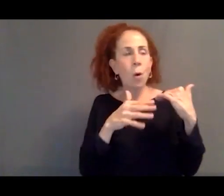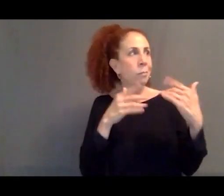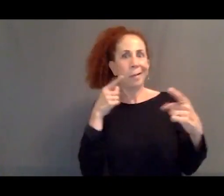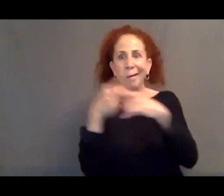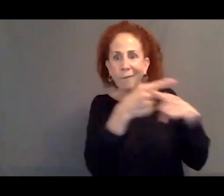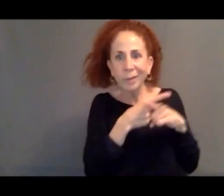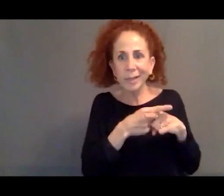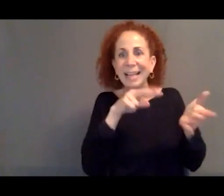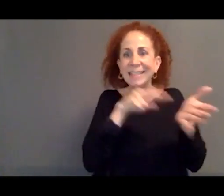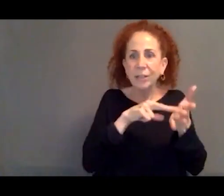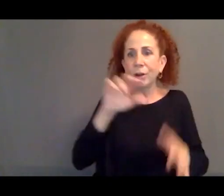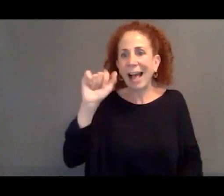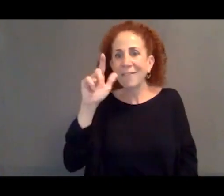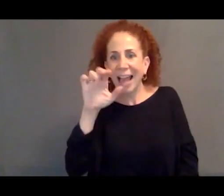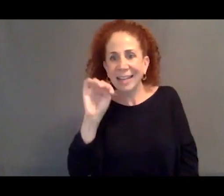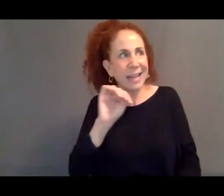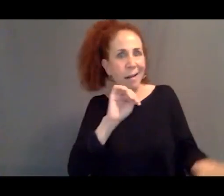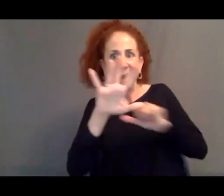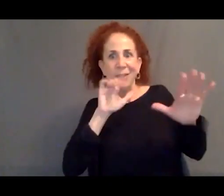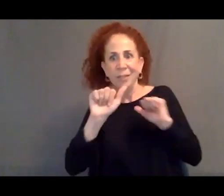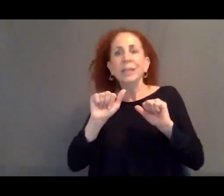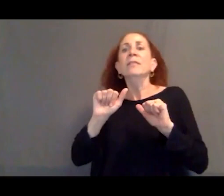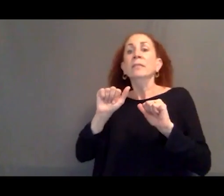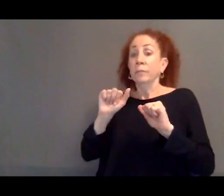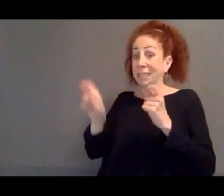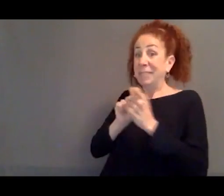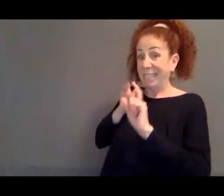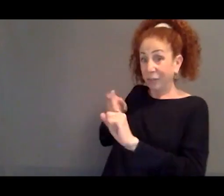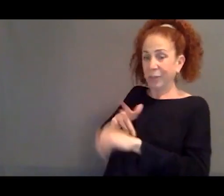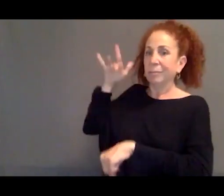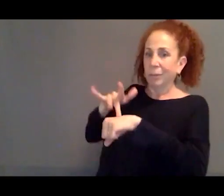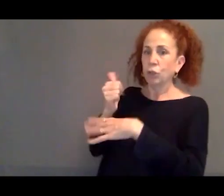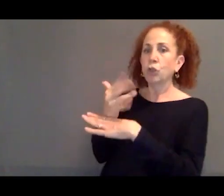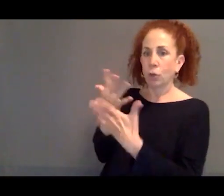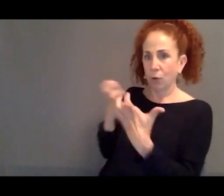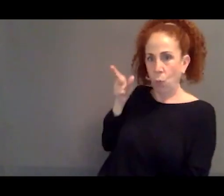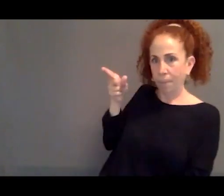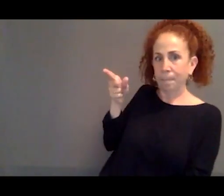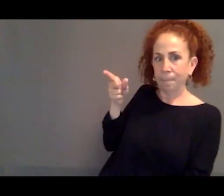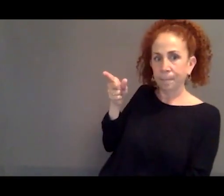applying for asylum in particular to Germany. So Germany receives-- these are figures